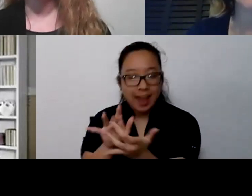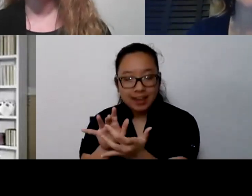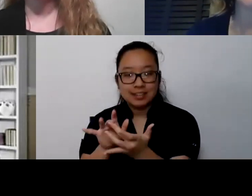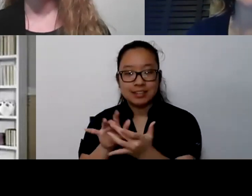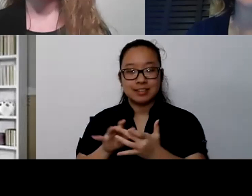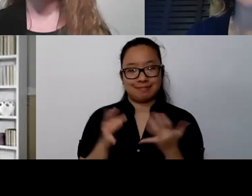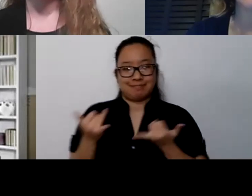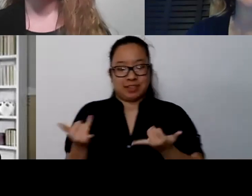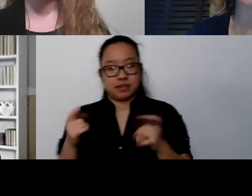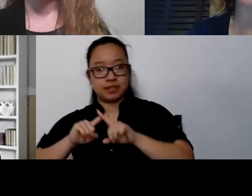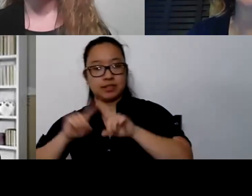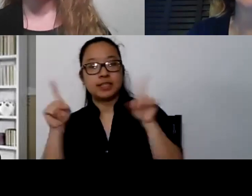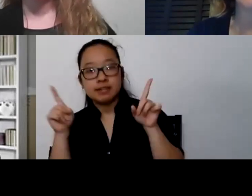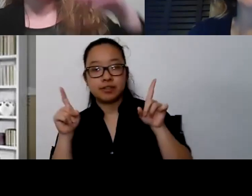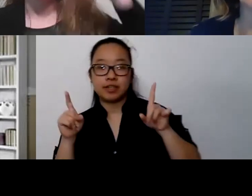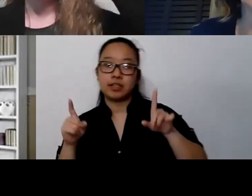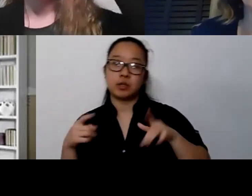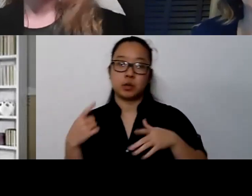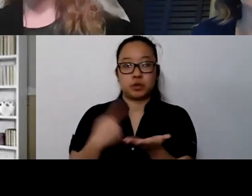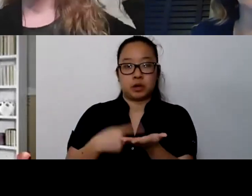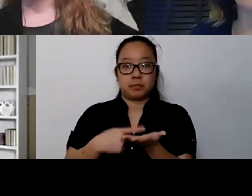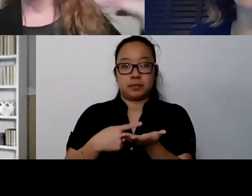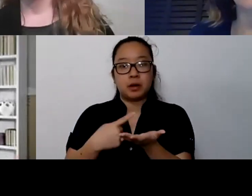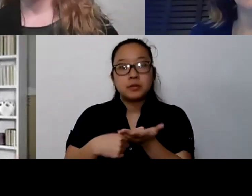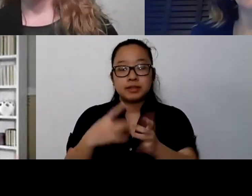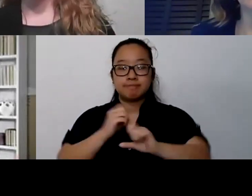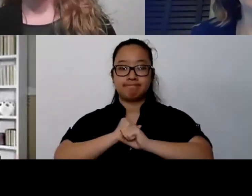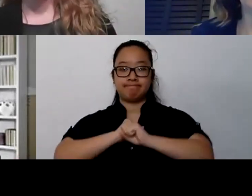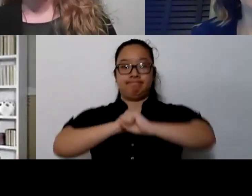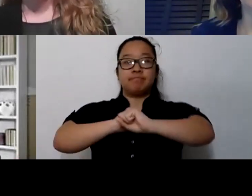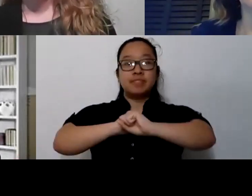and being involved in autonomous activities with our family,